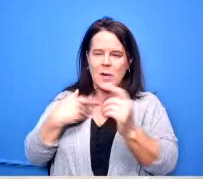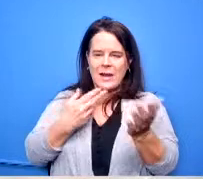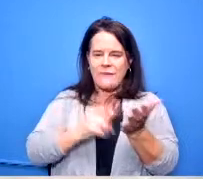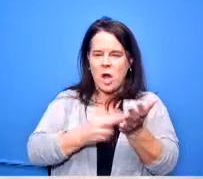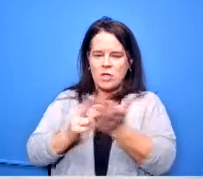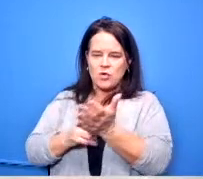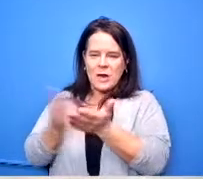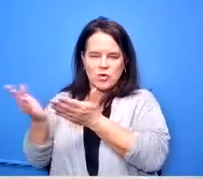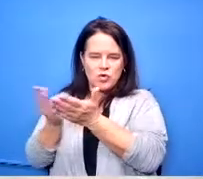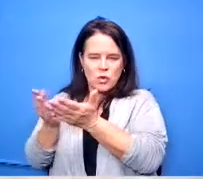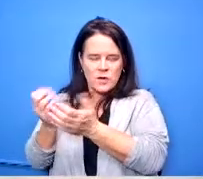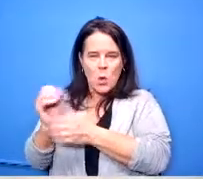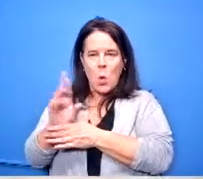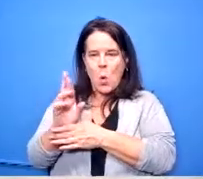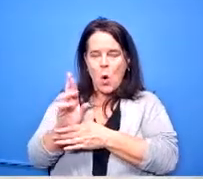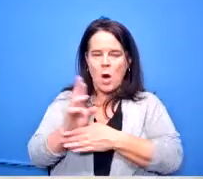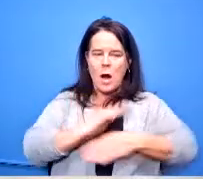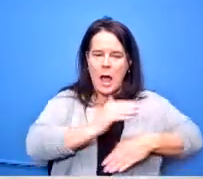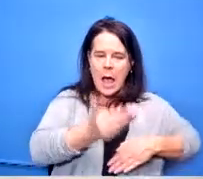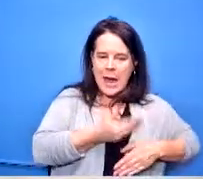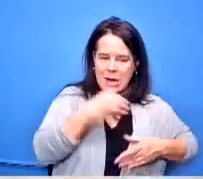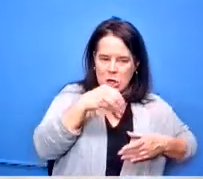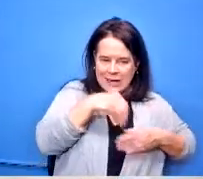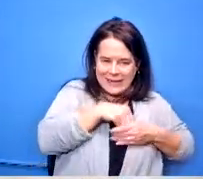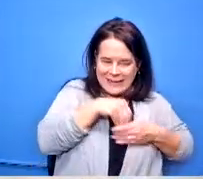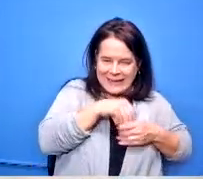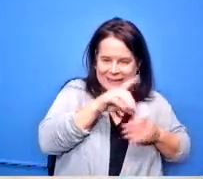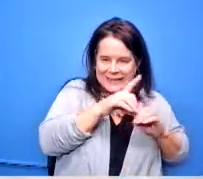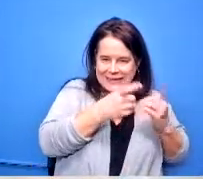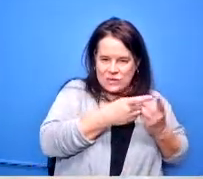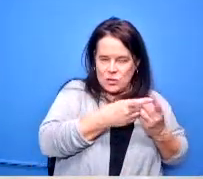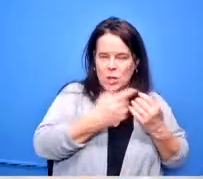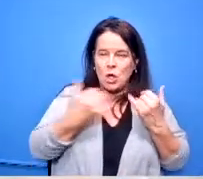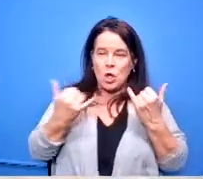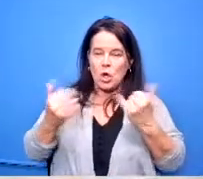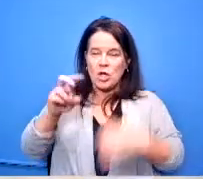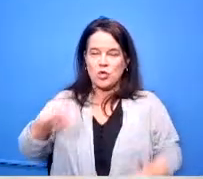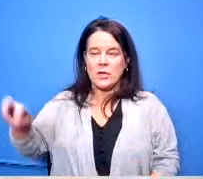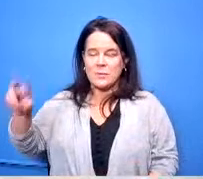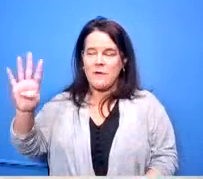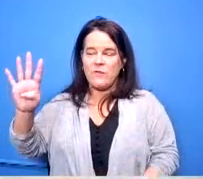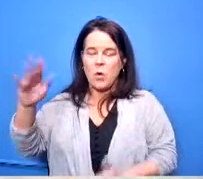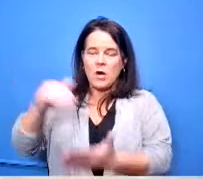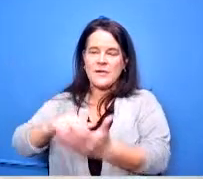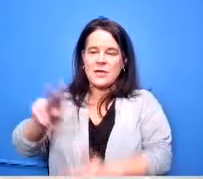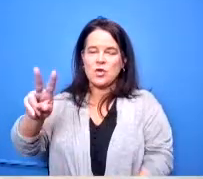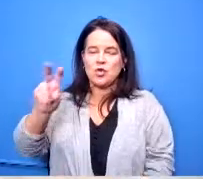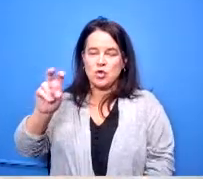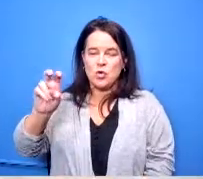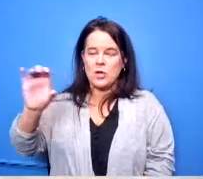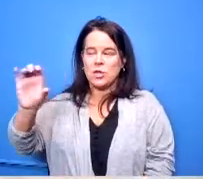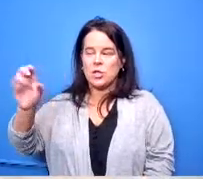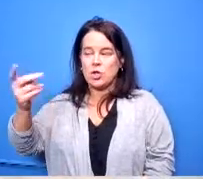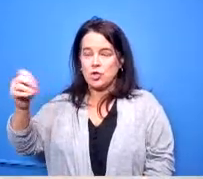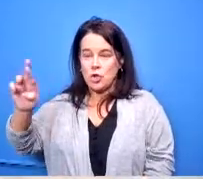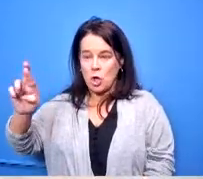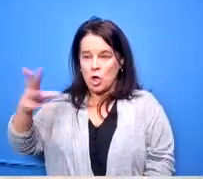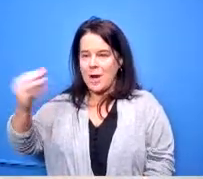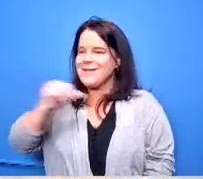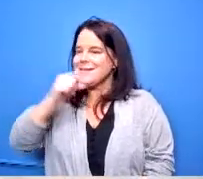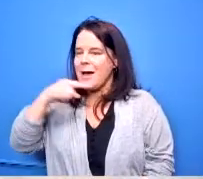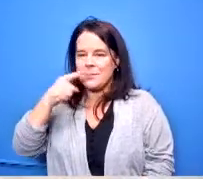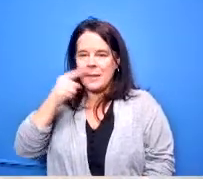we need to do it in-house we currently transport um 4 200 charter non-public students and we have